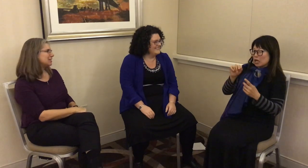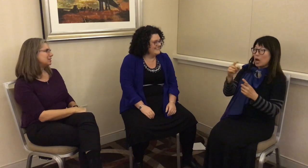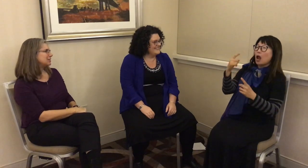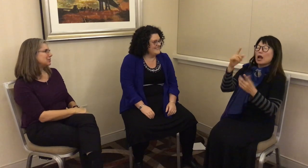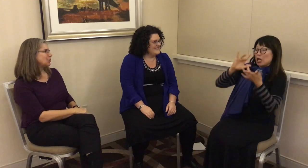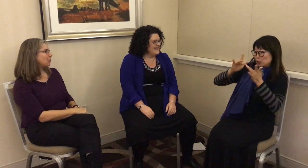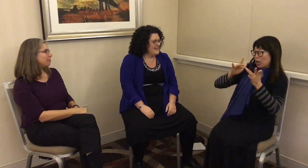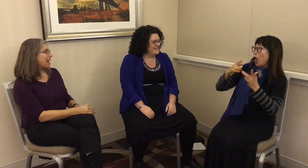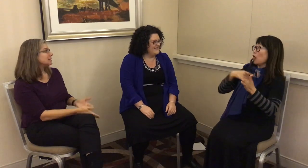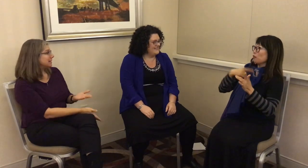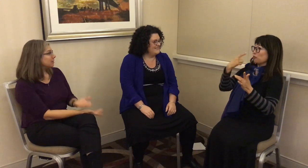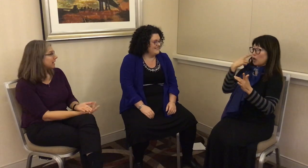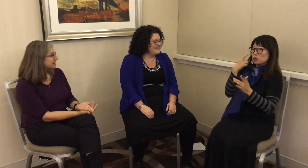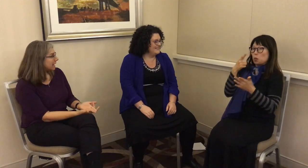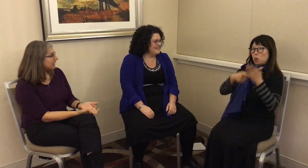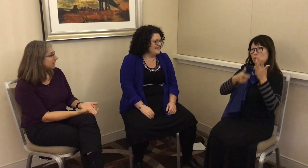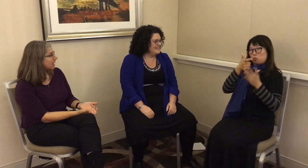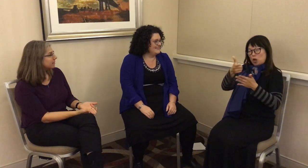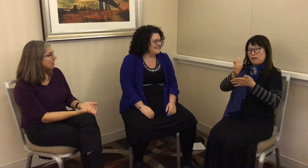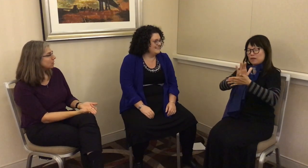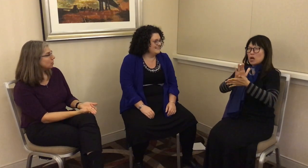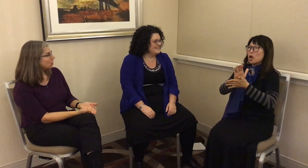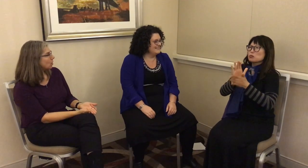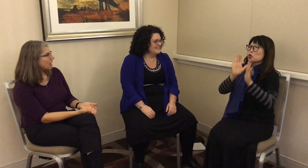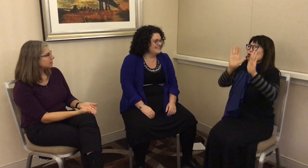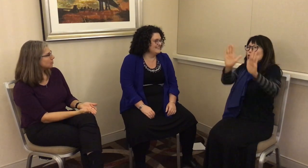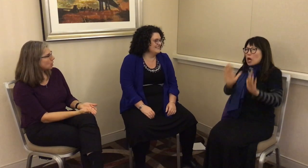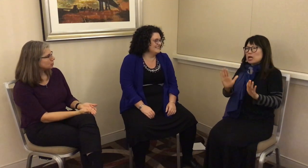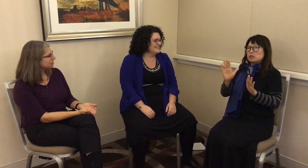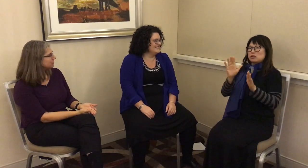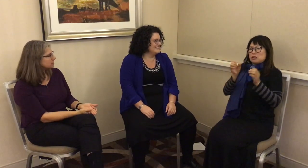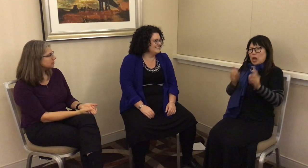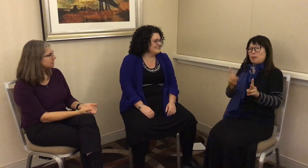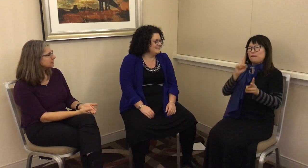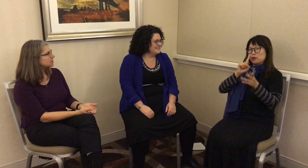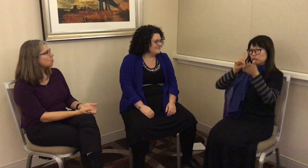L: Yes. Back to the internet data – and I thought, as I’m watching films, “This